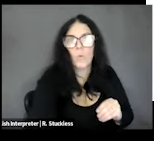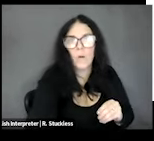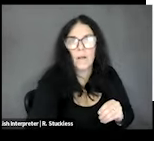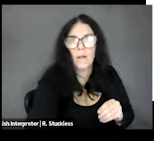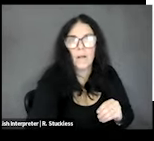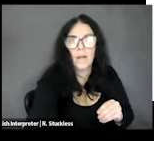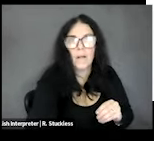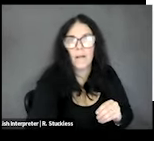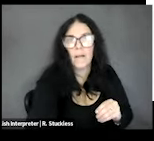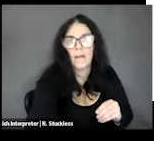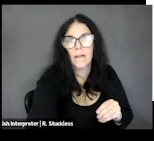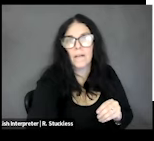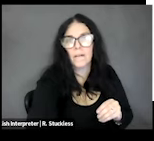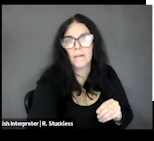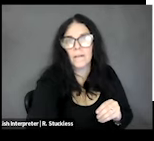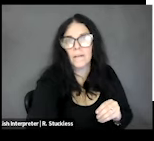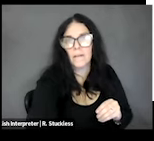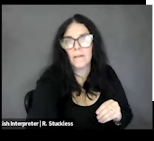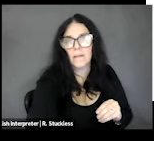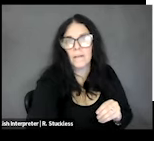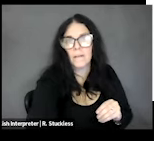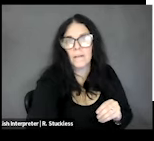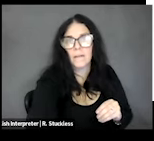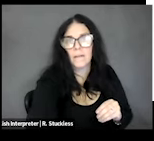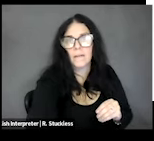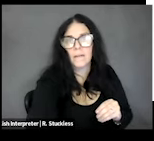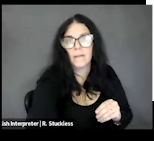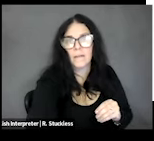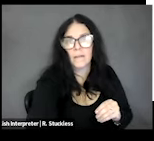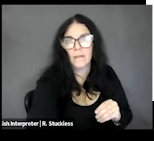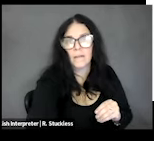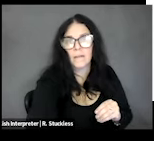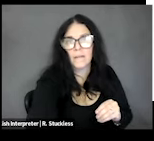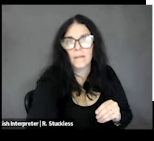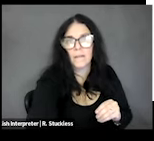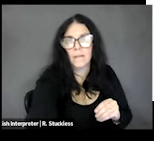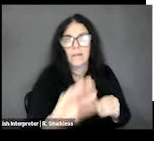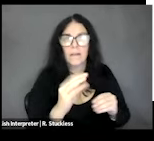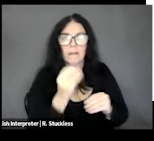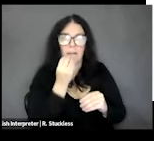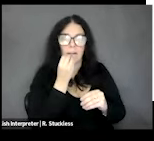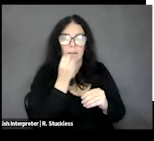get their foods from corner stores and stuff like that. But, state and local governments can step